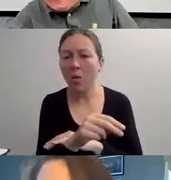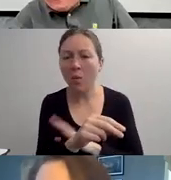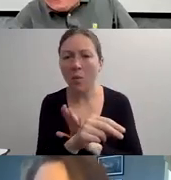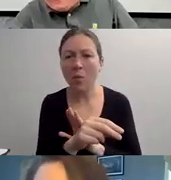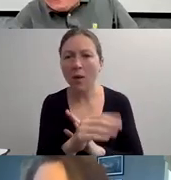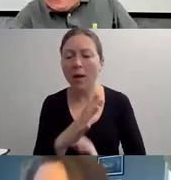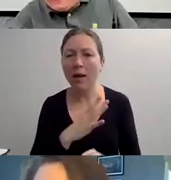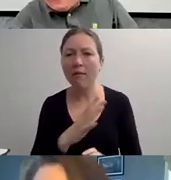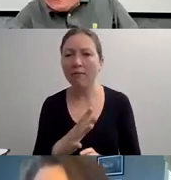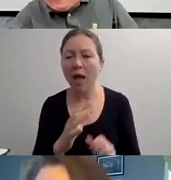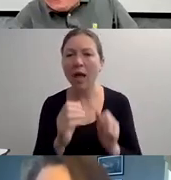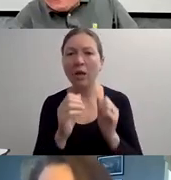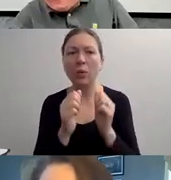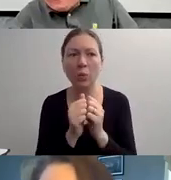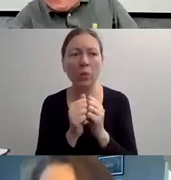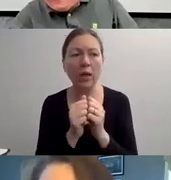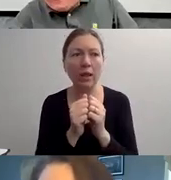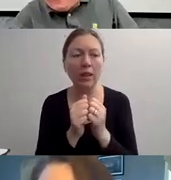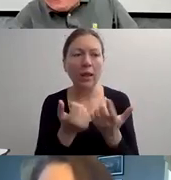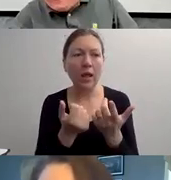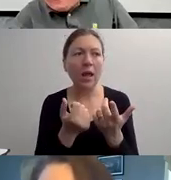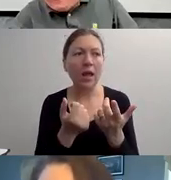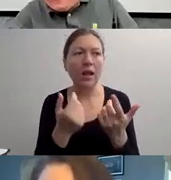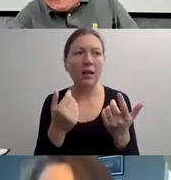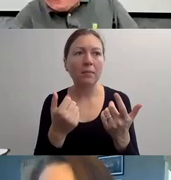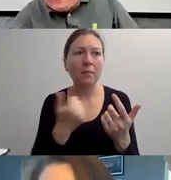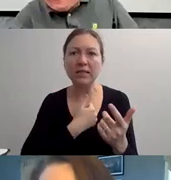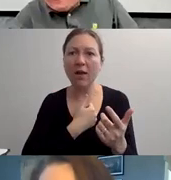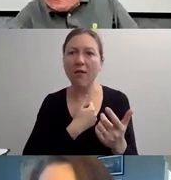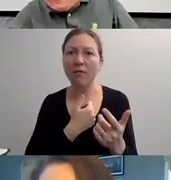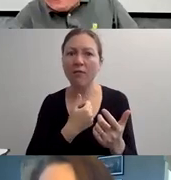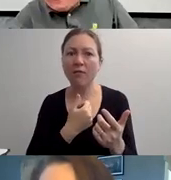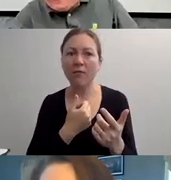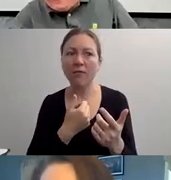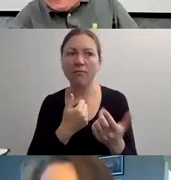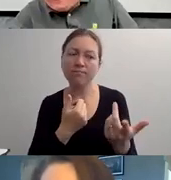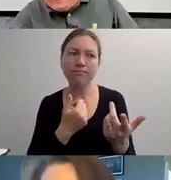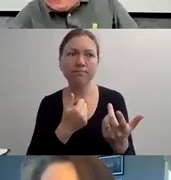AND OFF TO YOU, STEVE." OKAY. PROFESSOR.